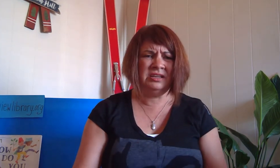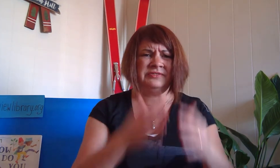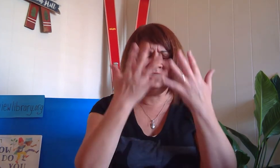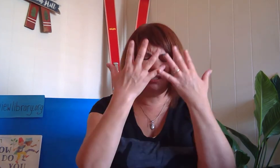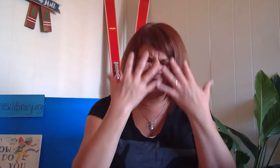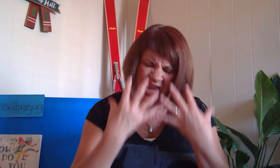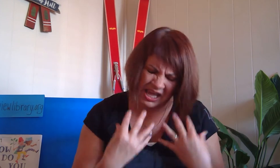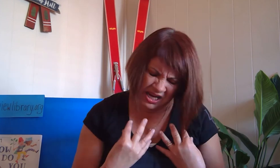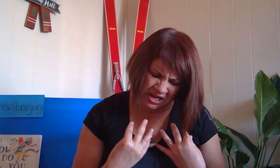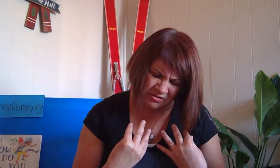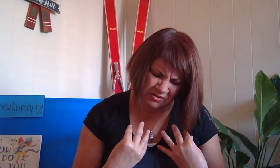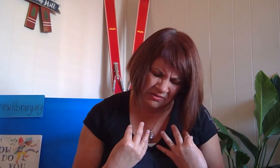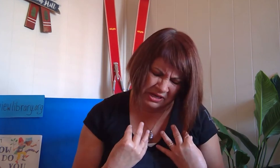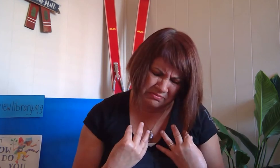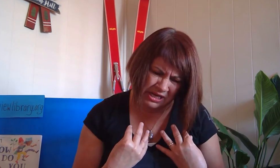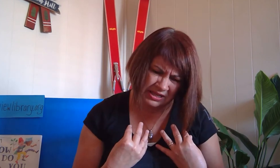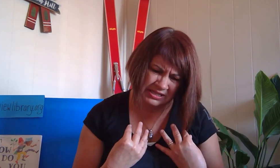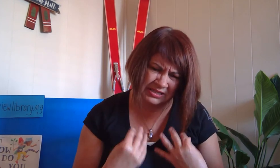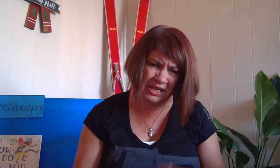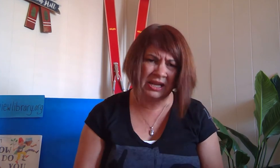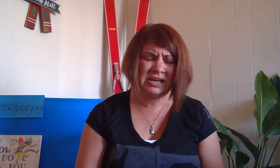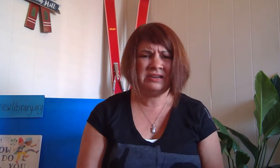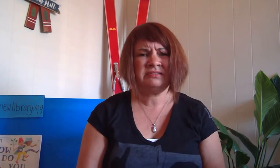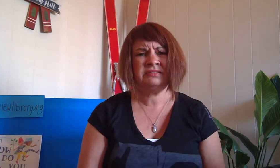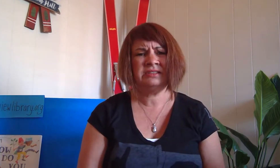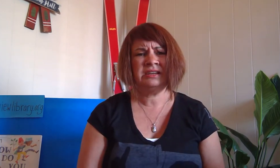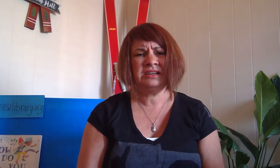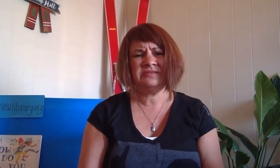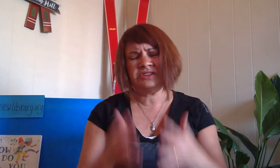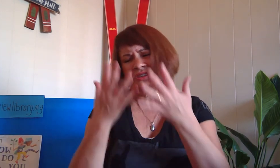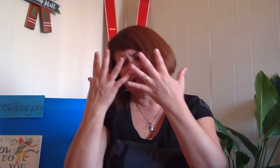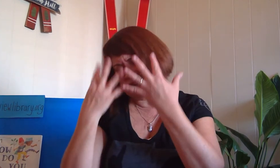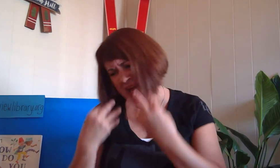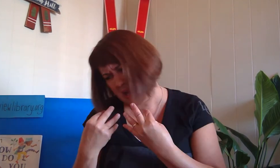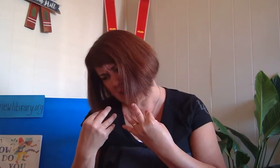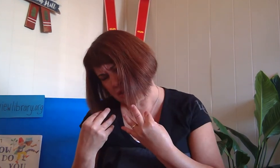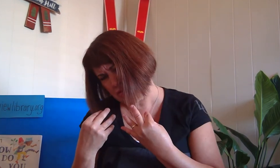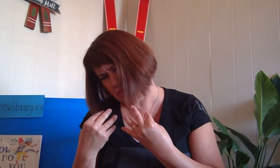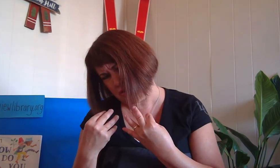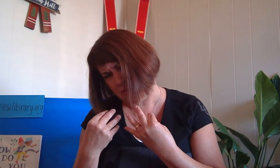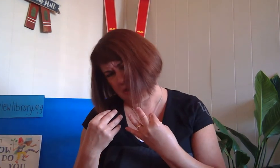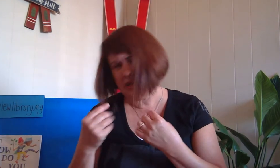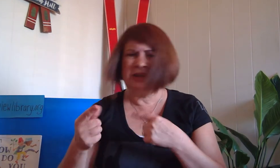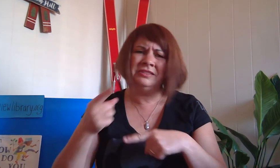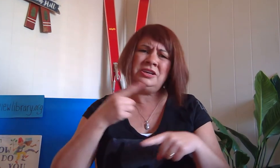if you're sad and you know it make this sign if you're sad and you know it then